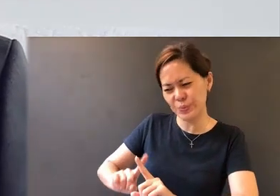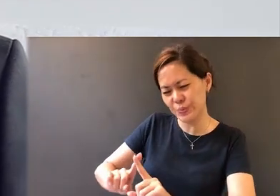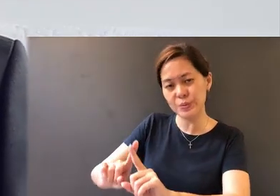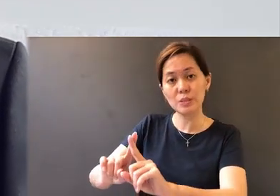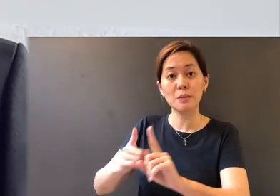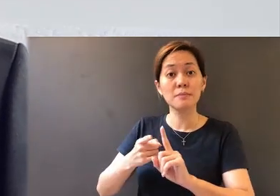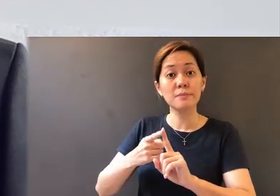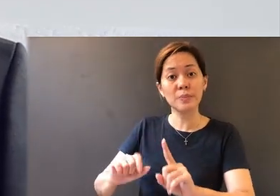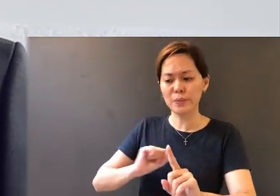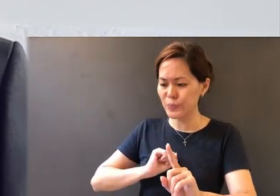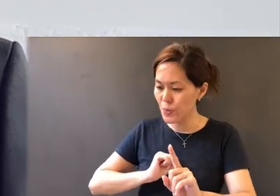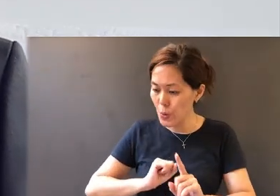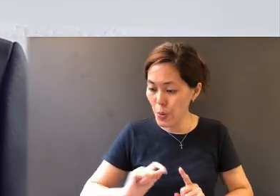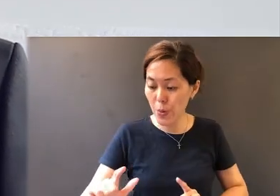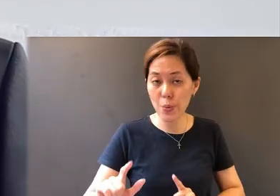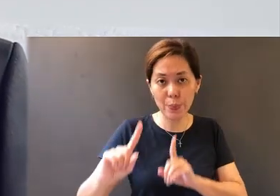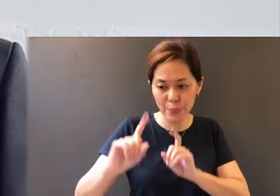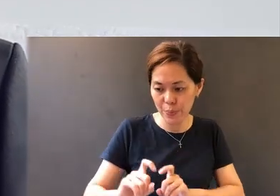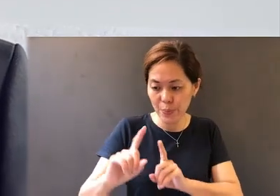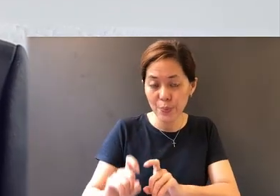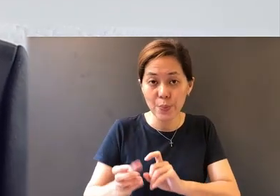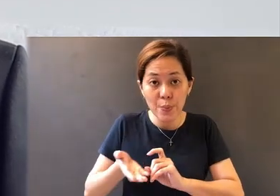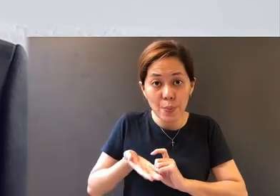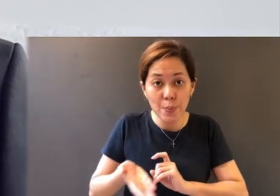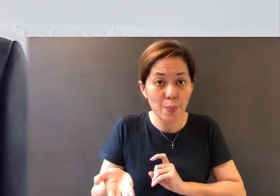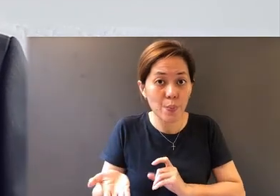But all these trials and testings are there